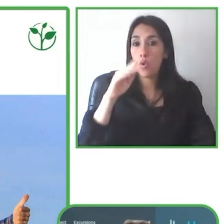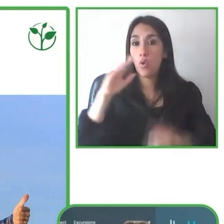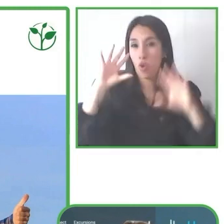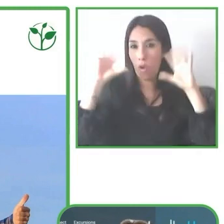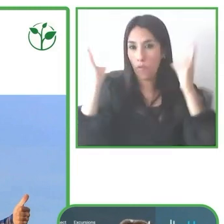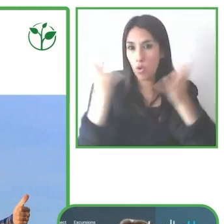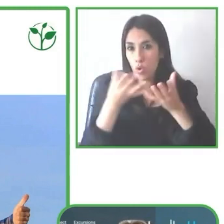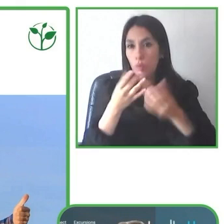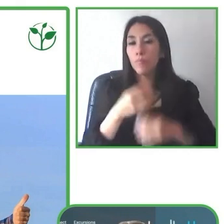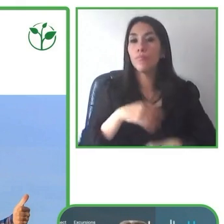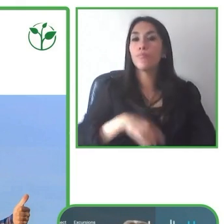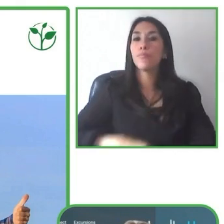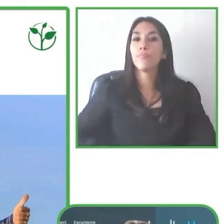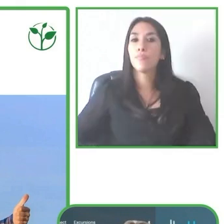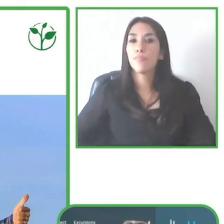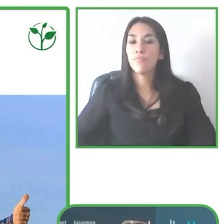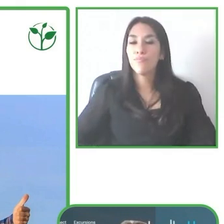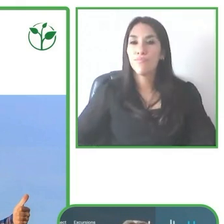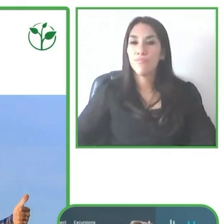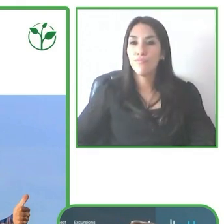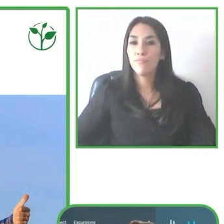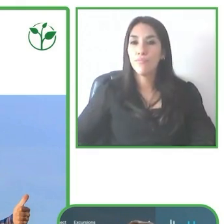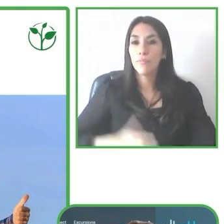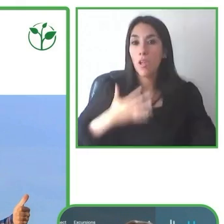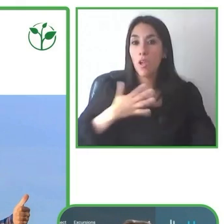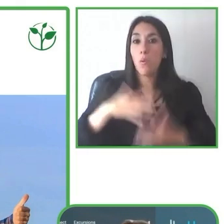while looking for new partnerships and new products